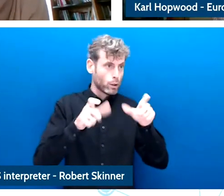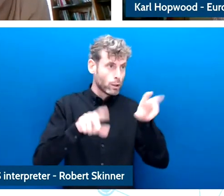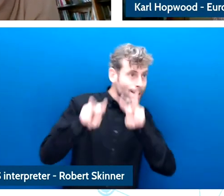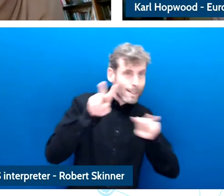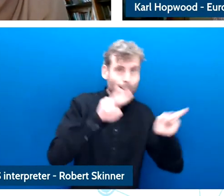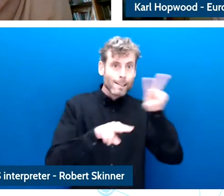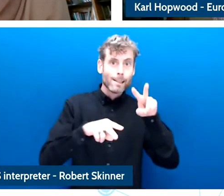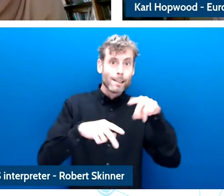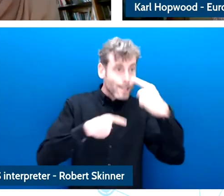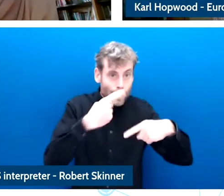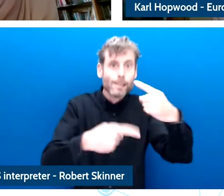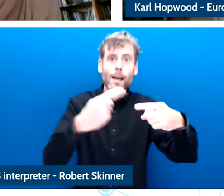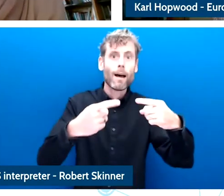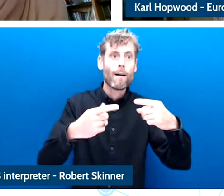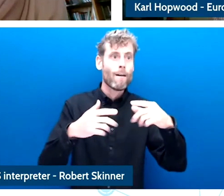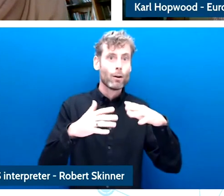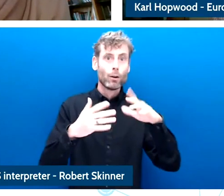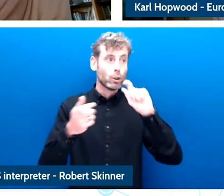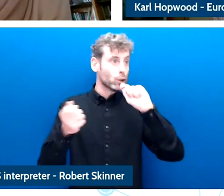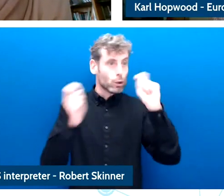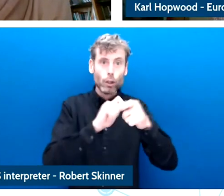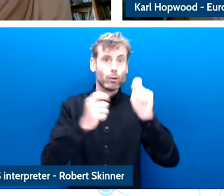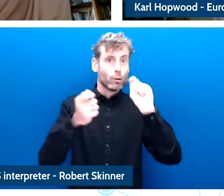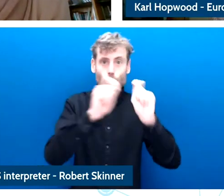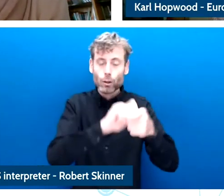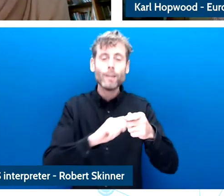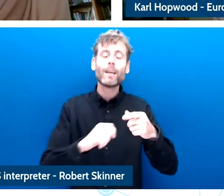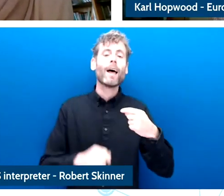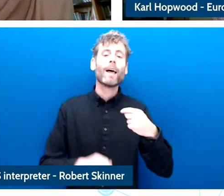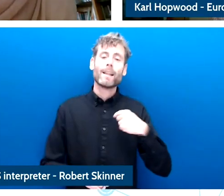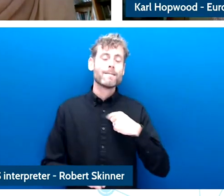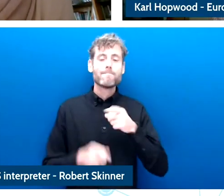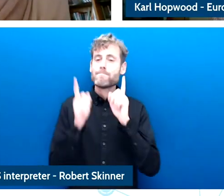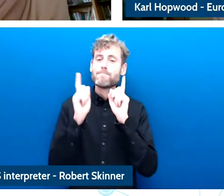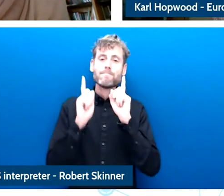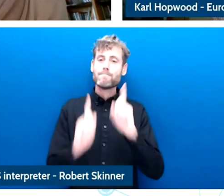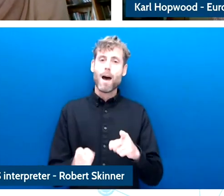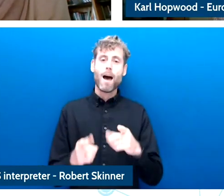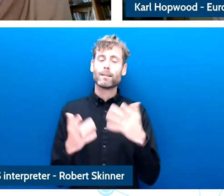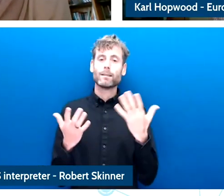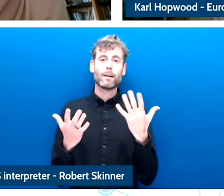I think the impact assessments are extremely interesting.